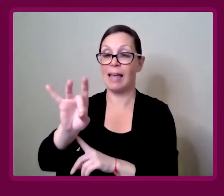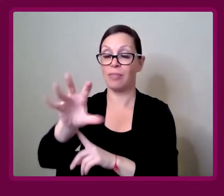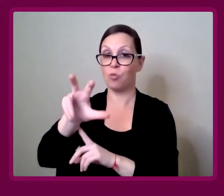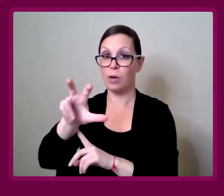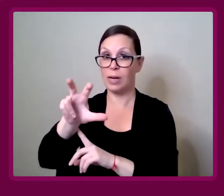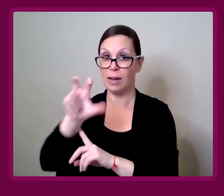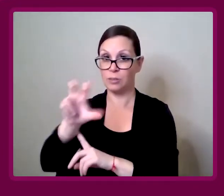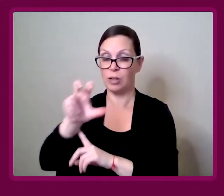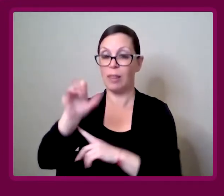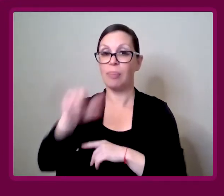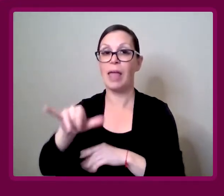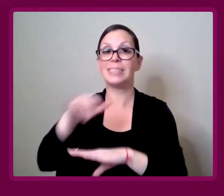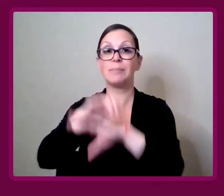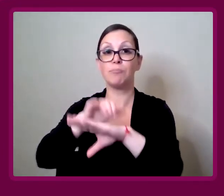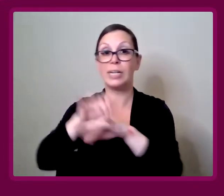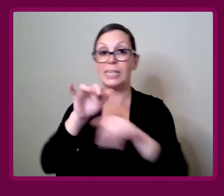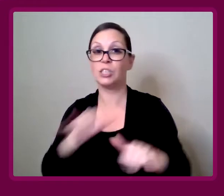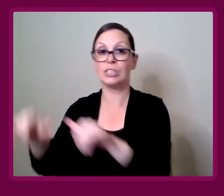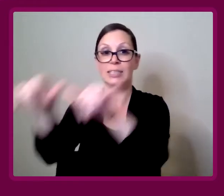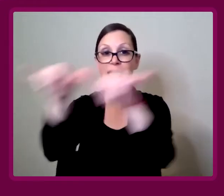there's BS8300, which is British Standards.